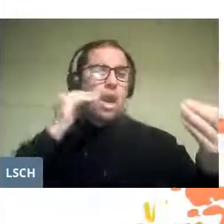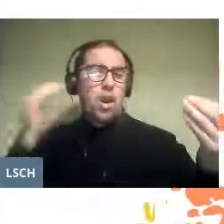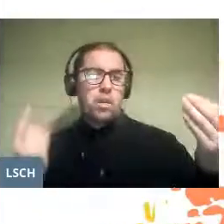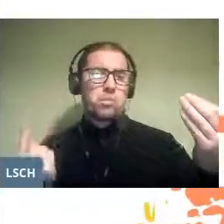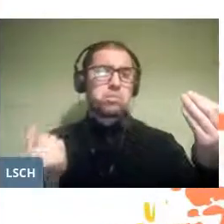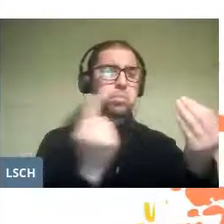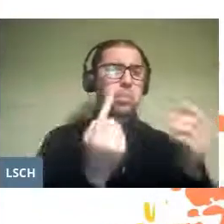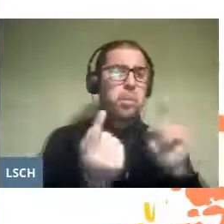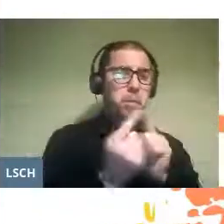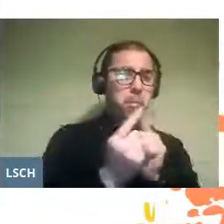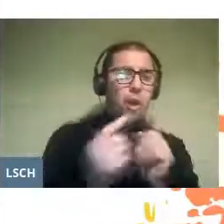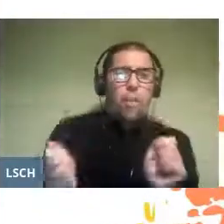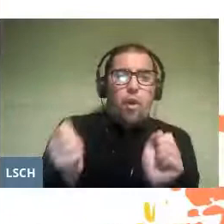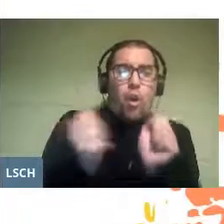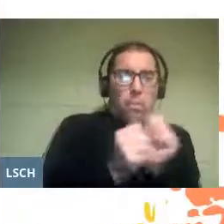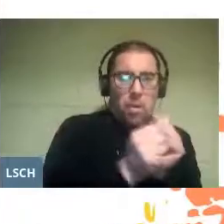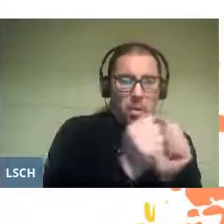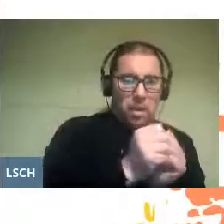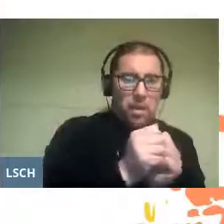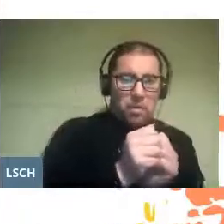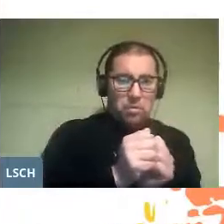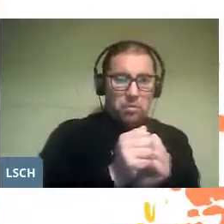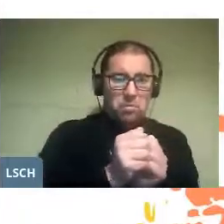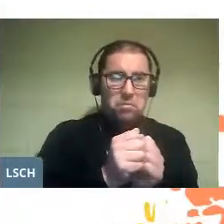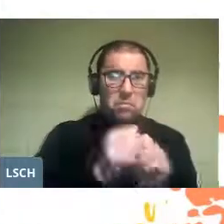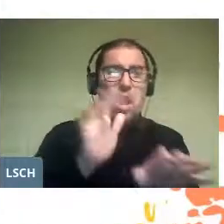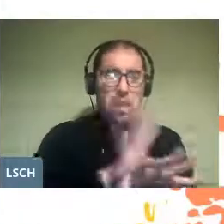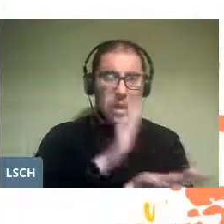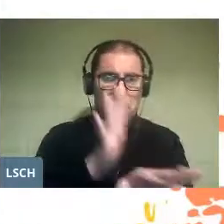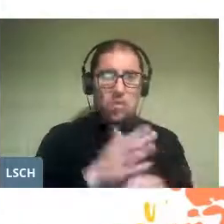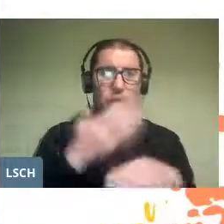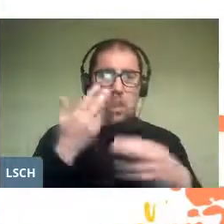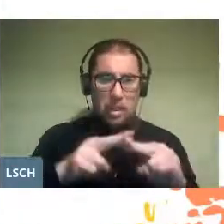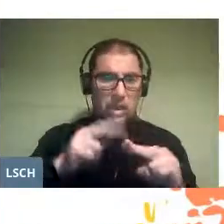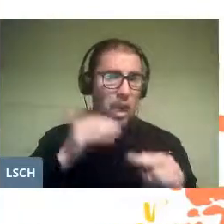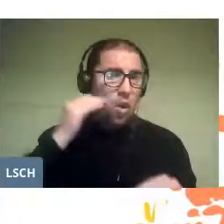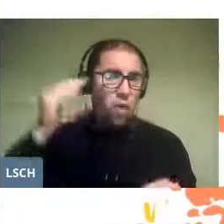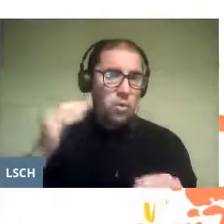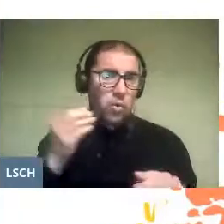as a complement to the show performed by the adults.